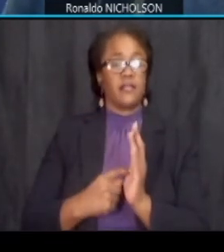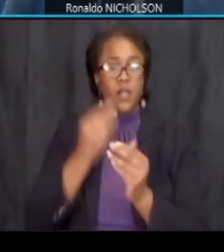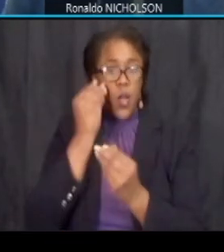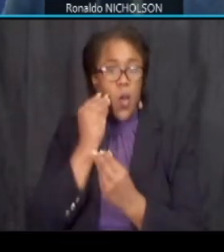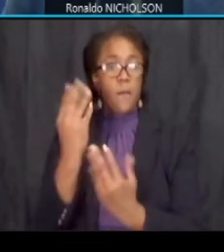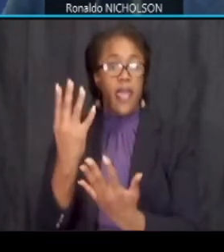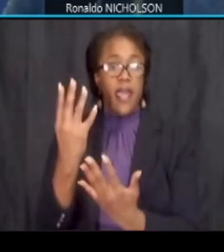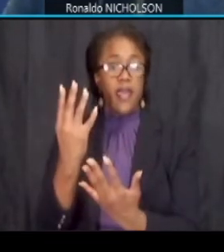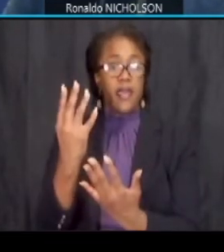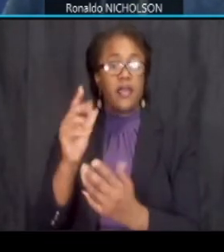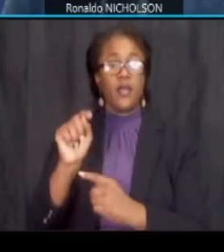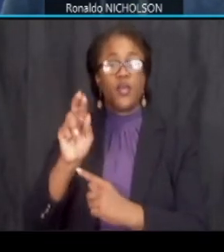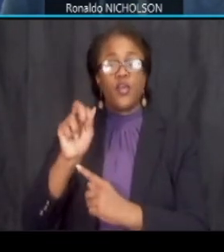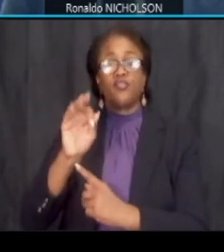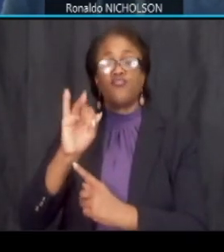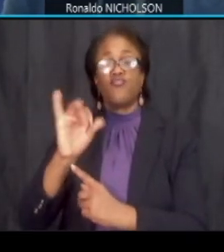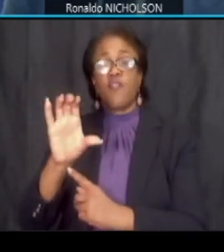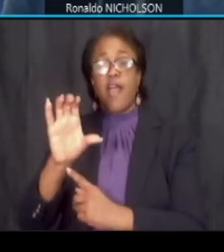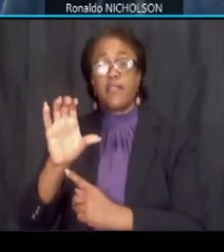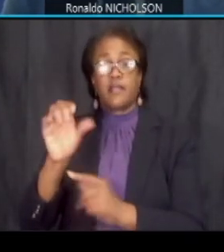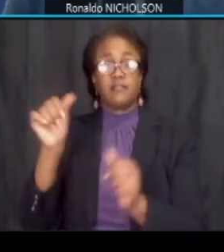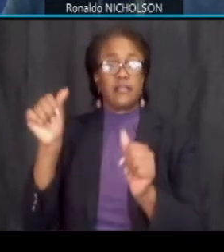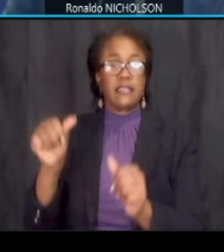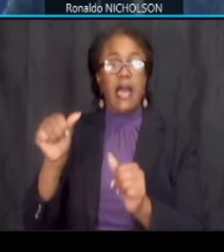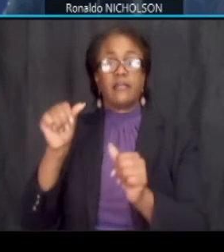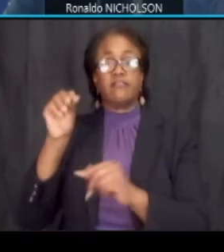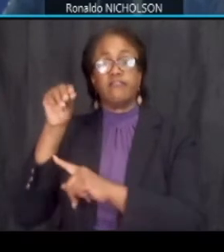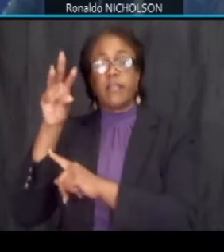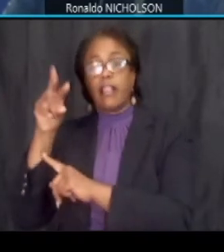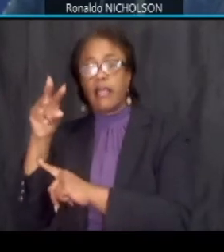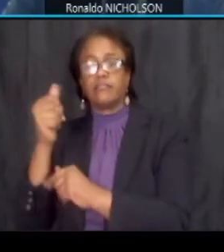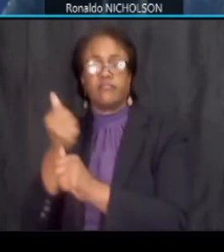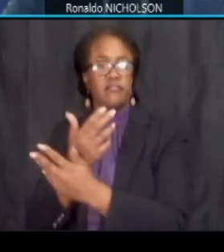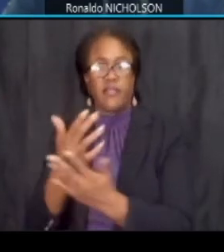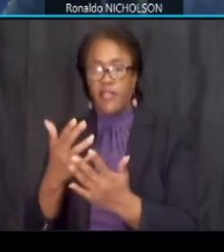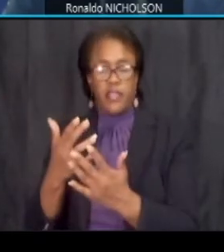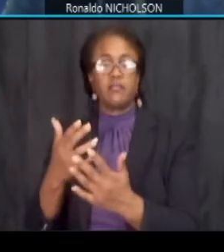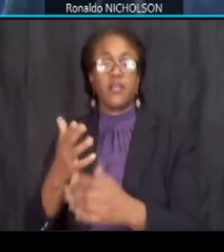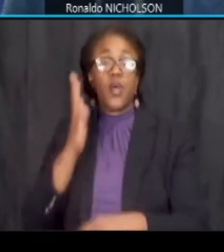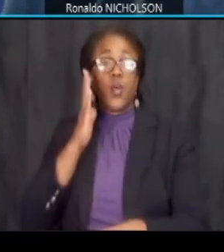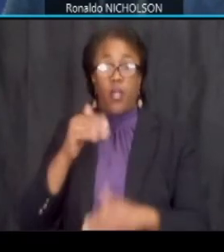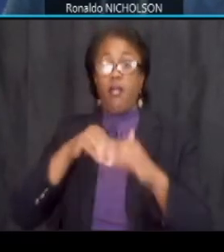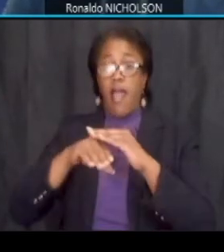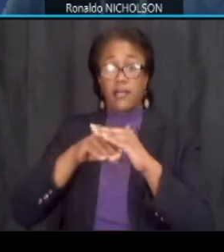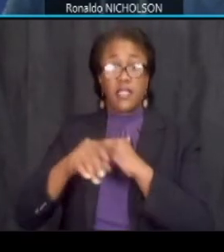traffic signs as we will provide access for all modes throughout construction